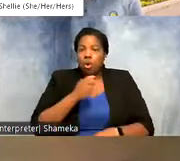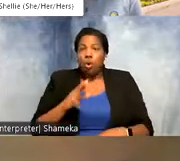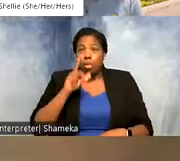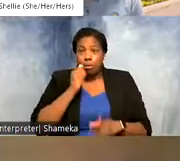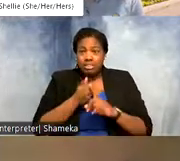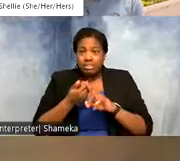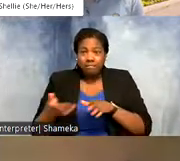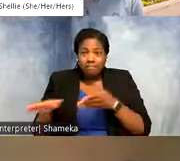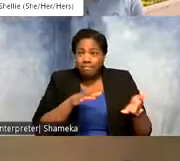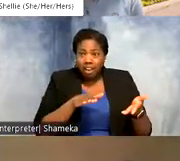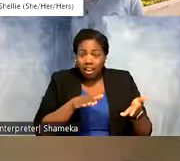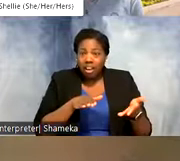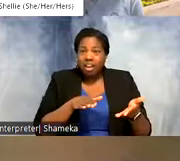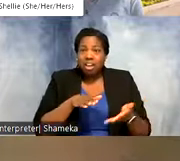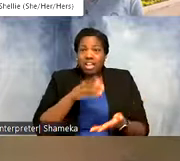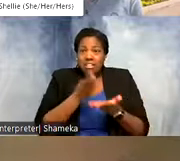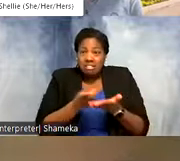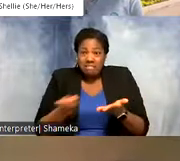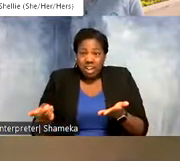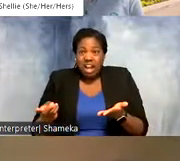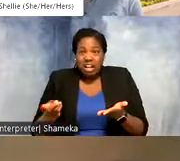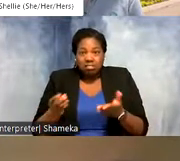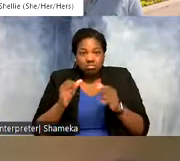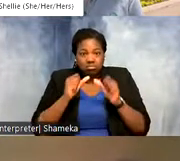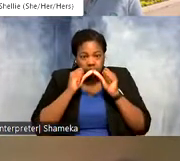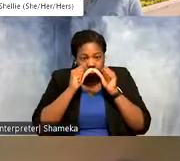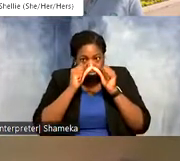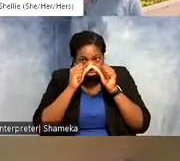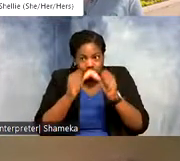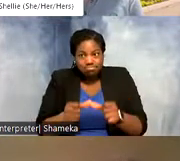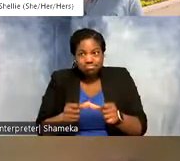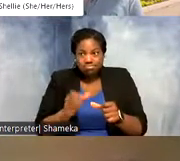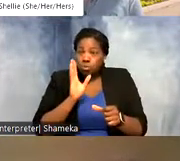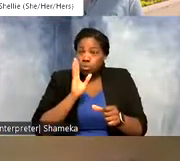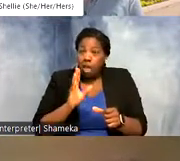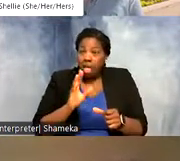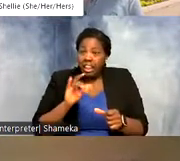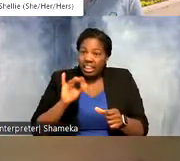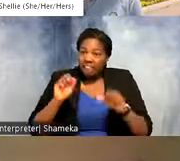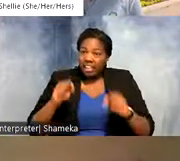and so that device it it still keeps working most the time as long as it can access you know if it